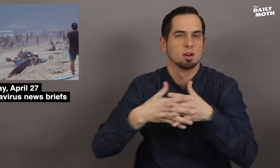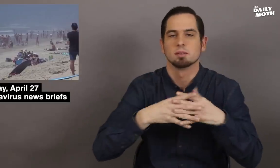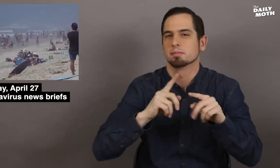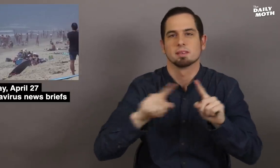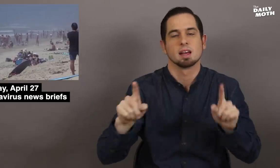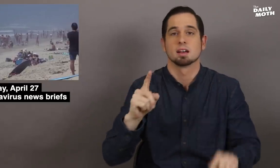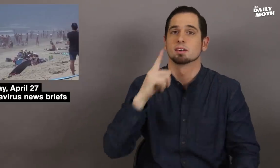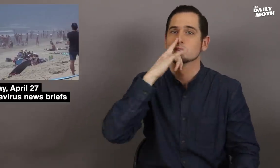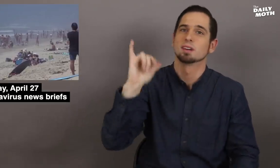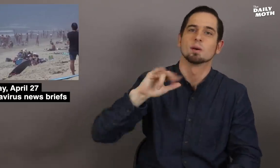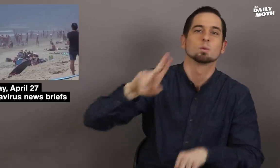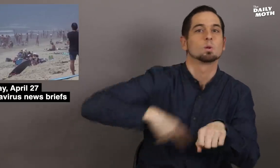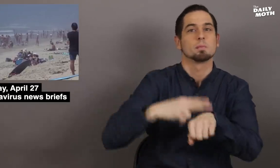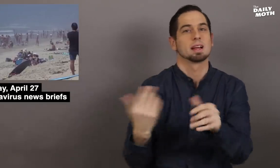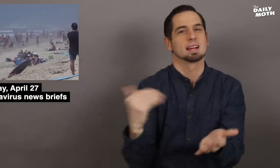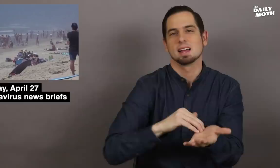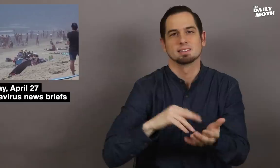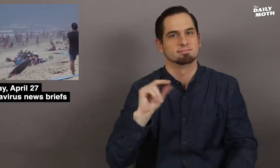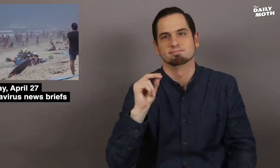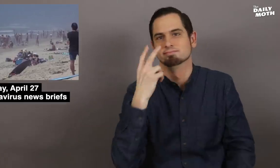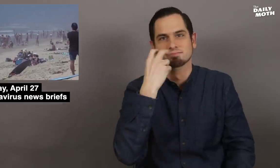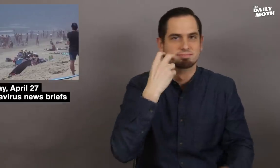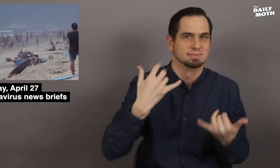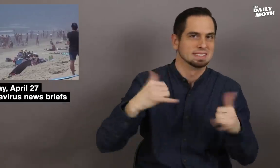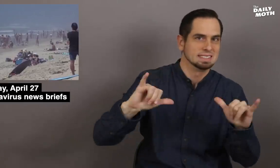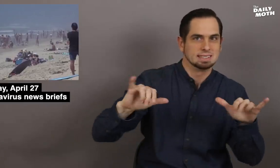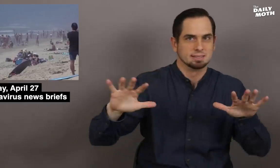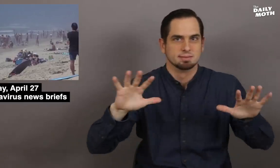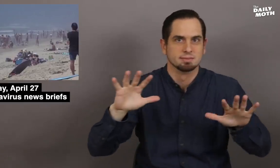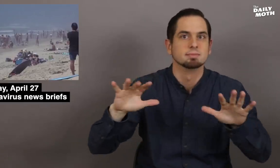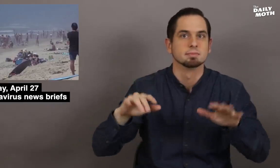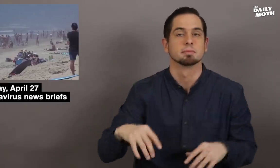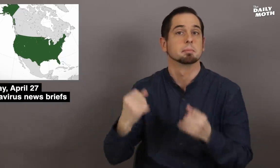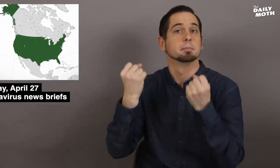America, but it won't look normal anytime soon.